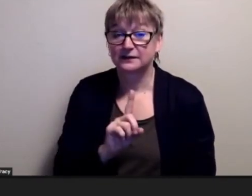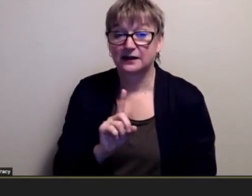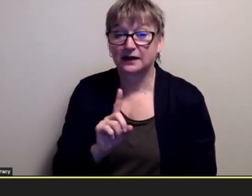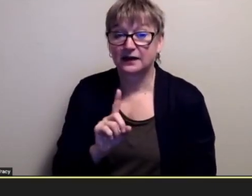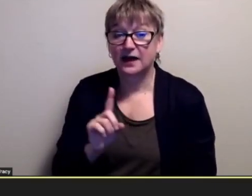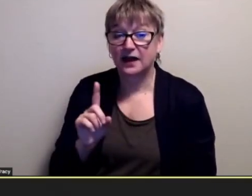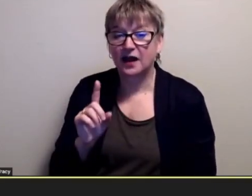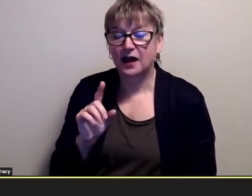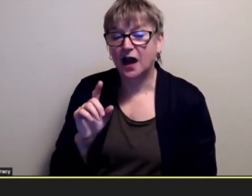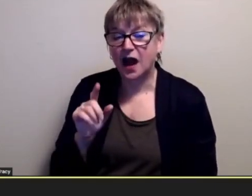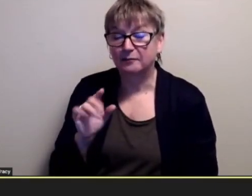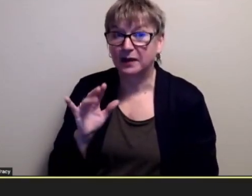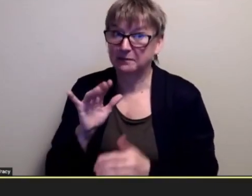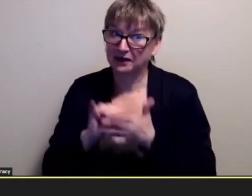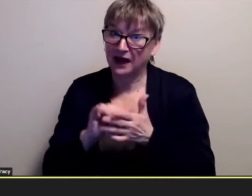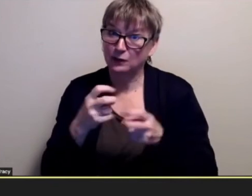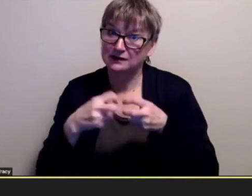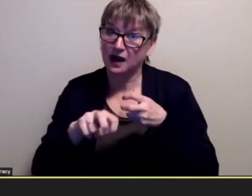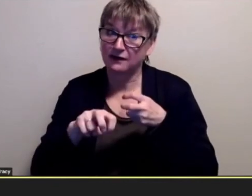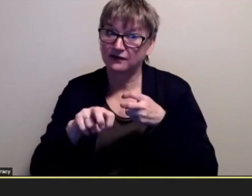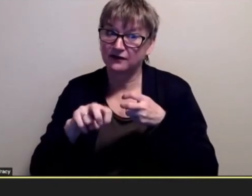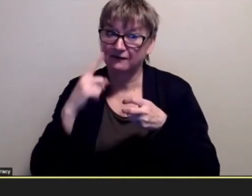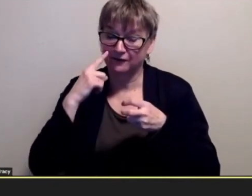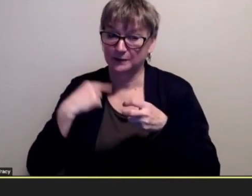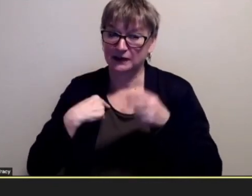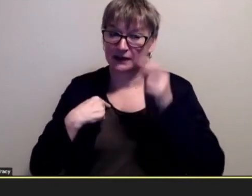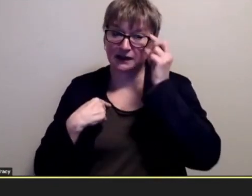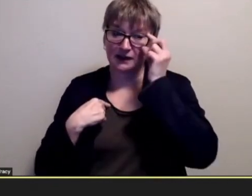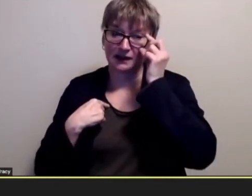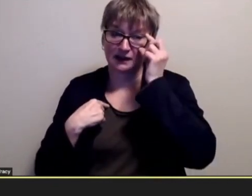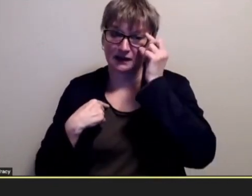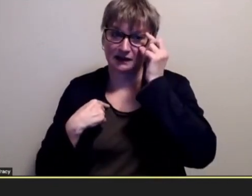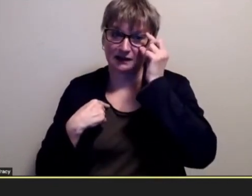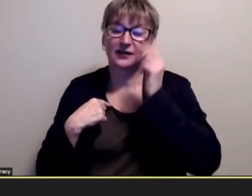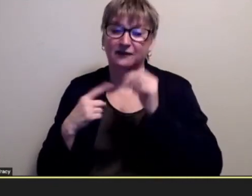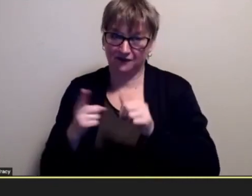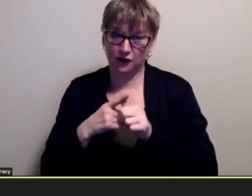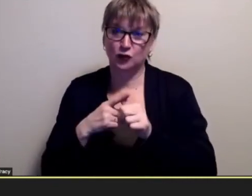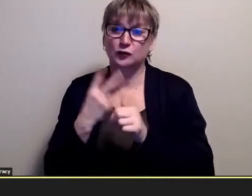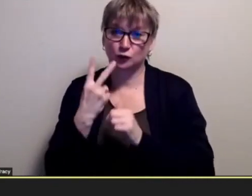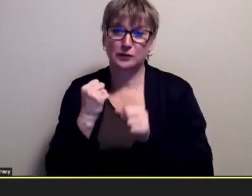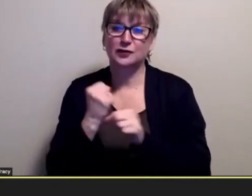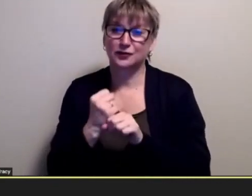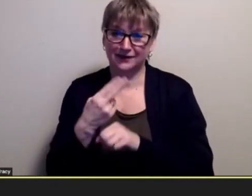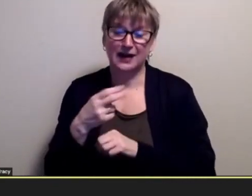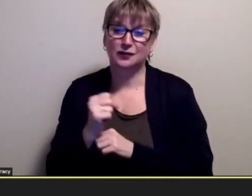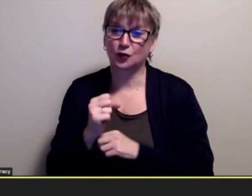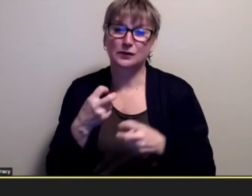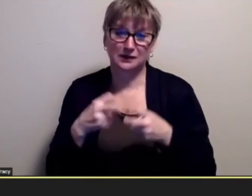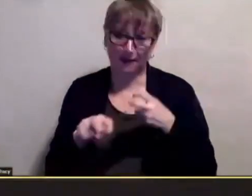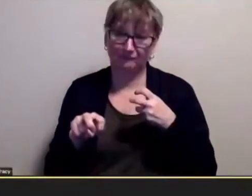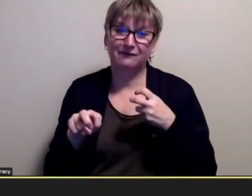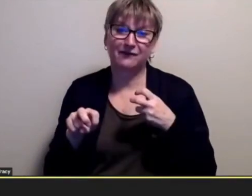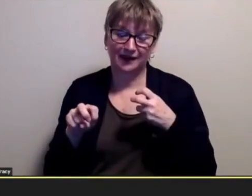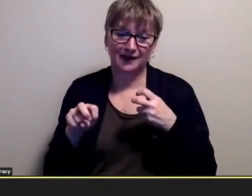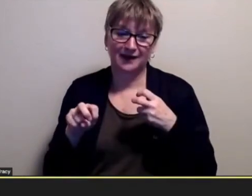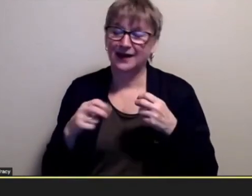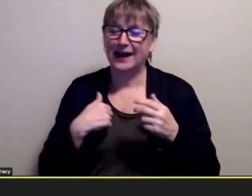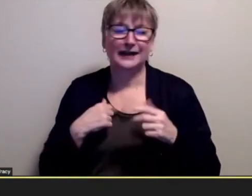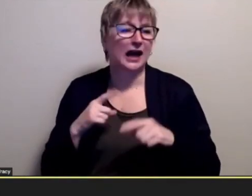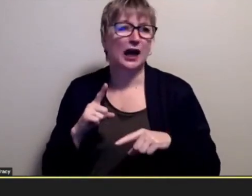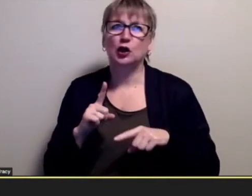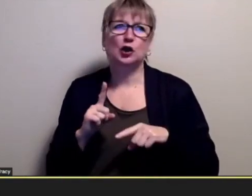and it was a tough for me the first 16 years of high school and i could not really like function